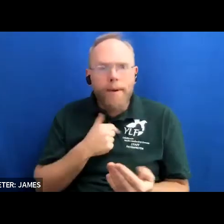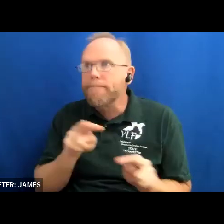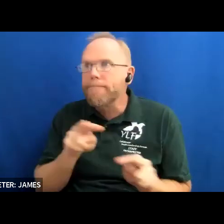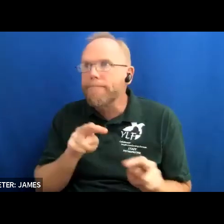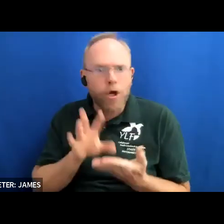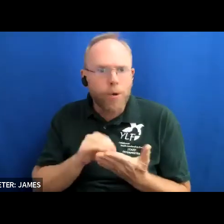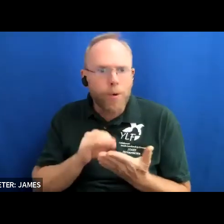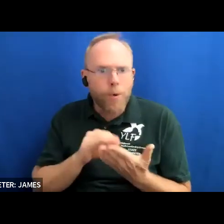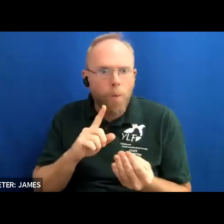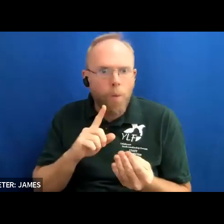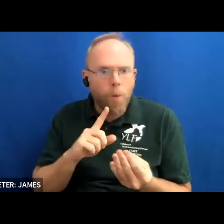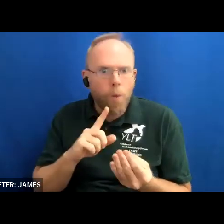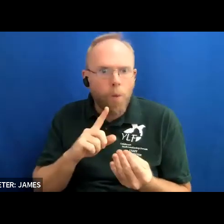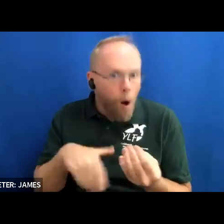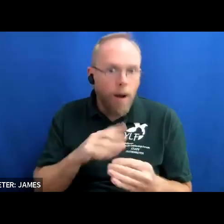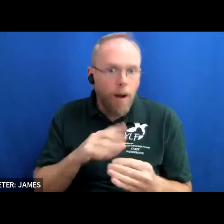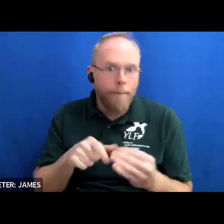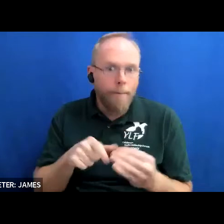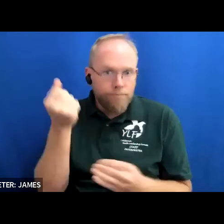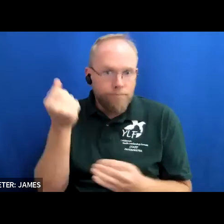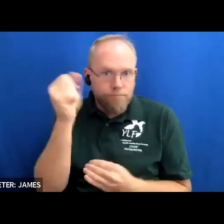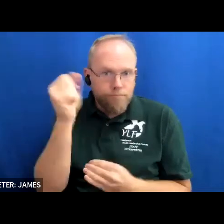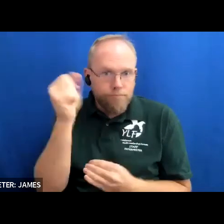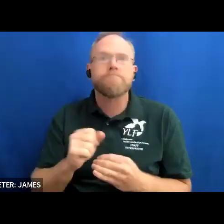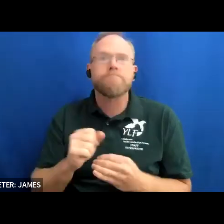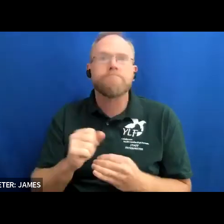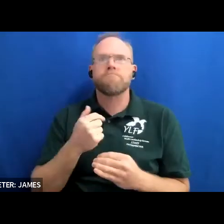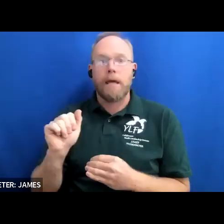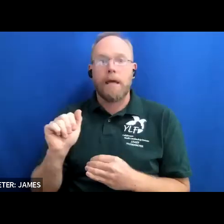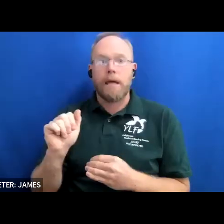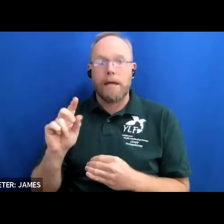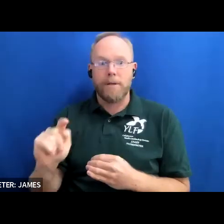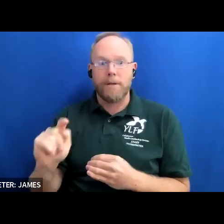when i first met adapt and co-founder wade blank and other members of the disability rights